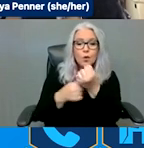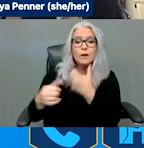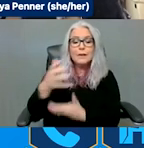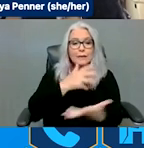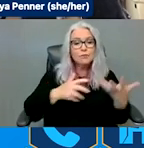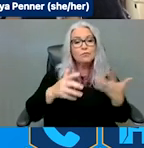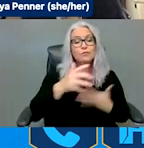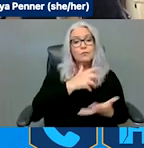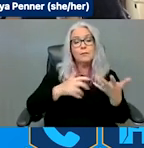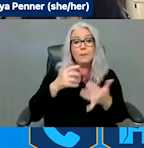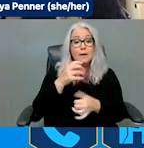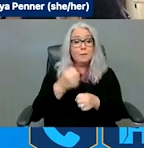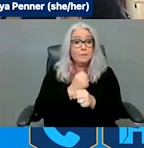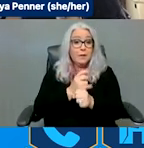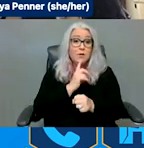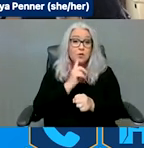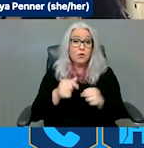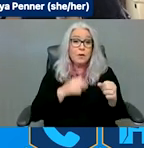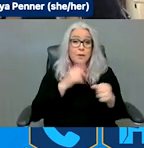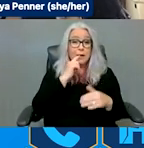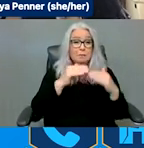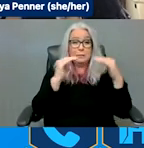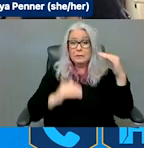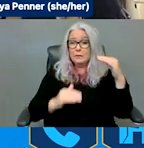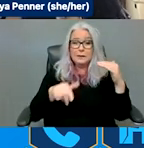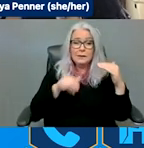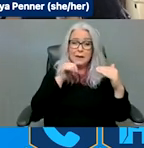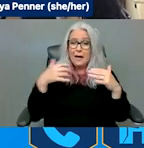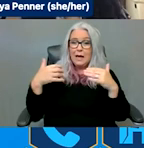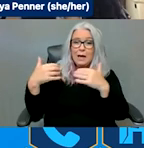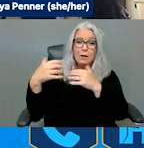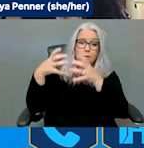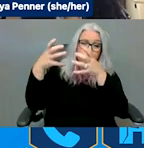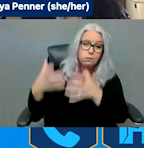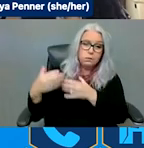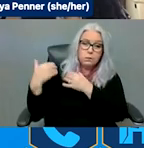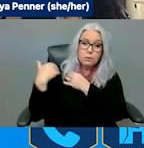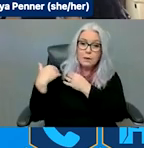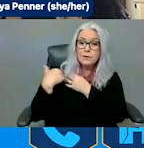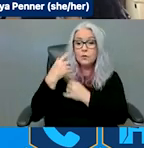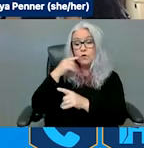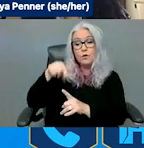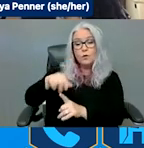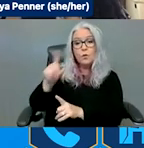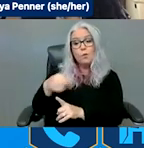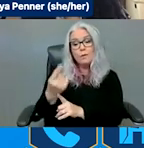disproportionate impact to the Disability Community; making sure no one is left behind;